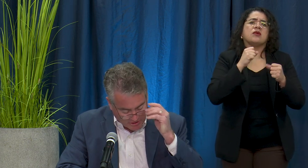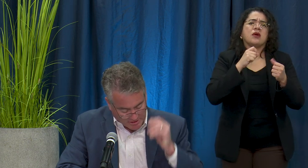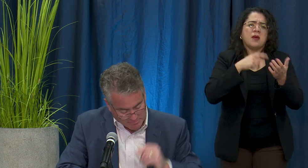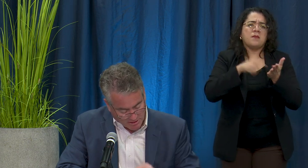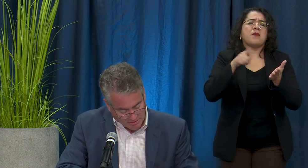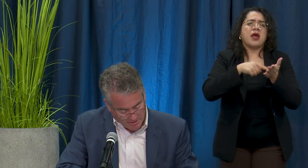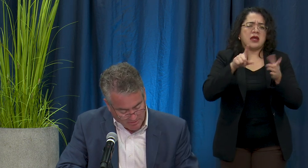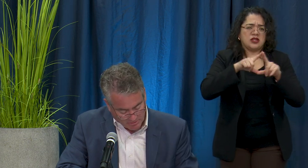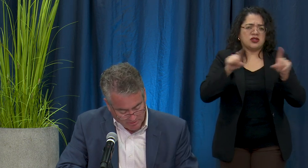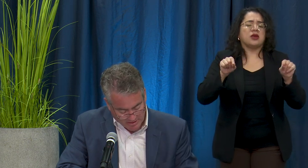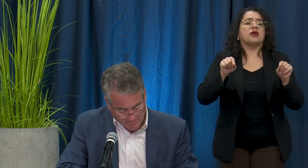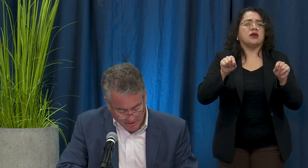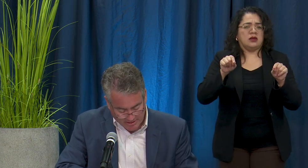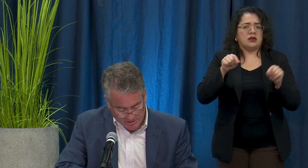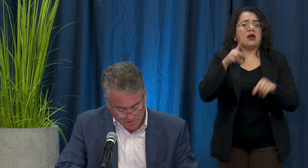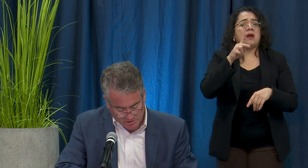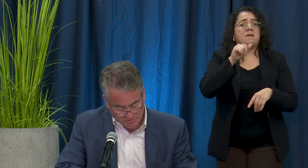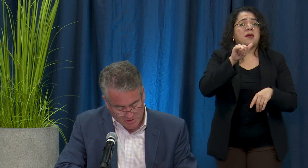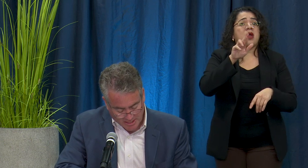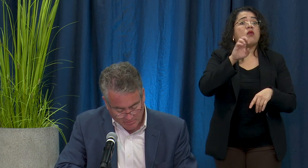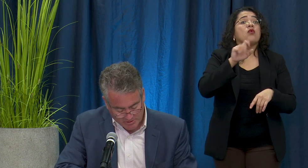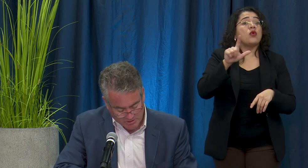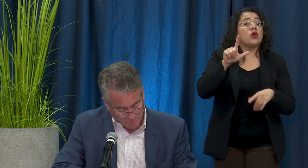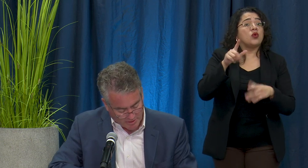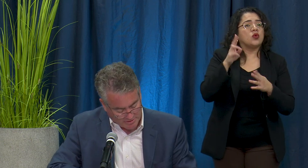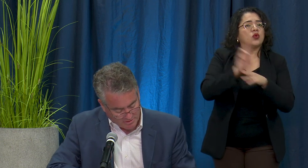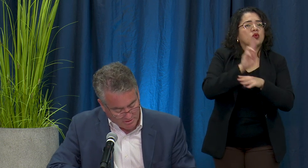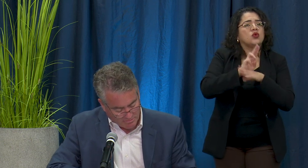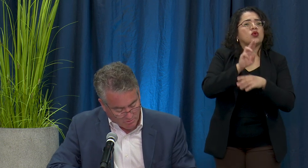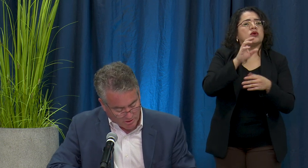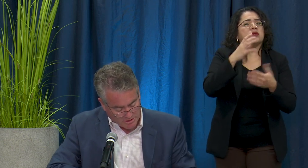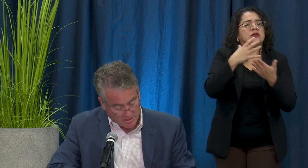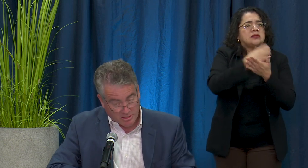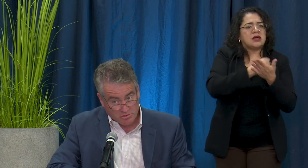are kept on the payroll and the money is used for salaries, rent, mortgage interest,